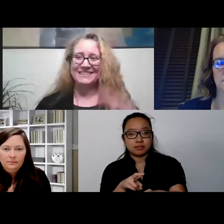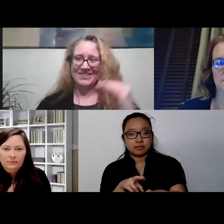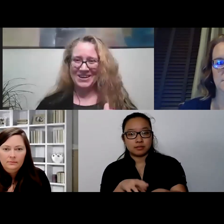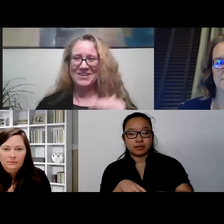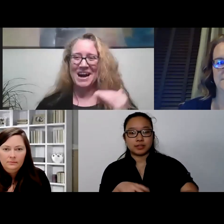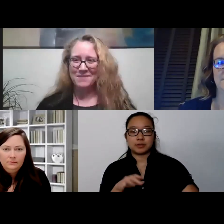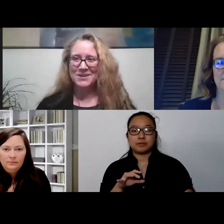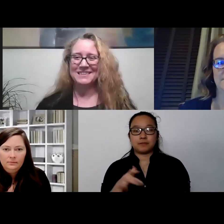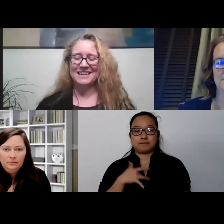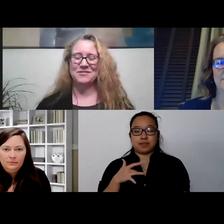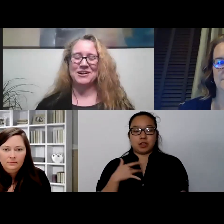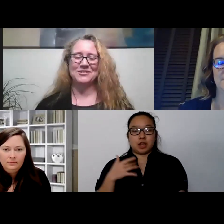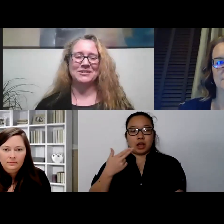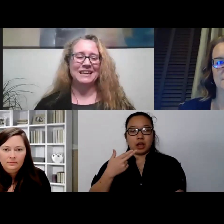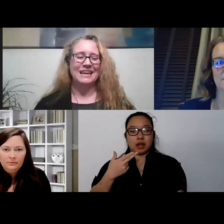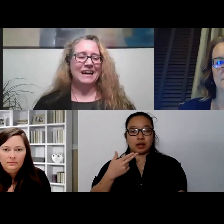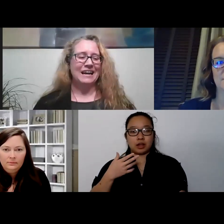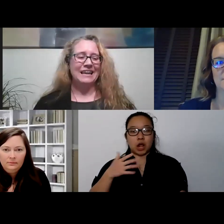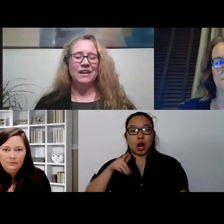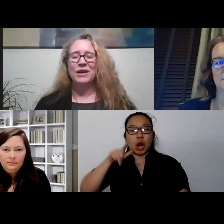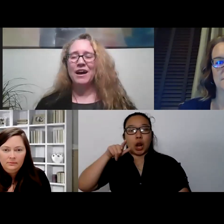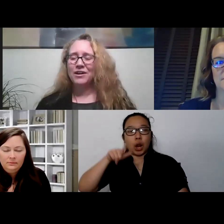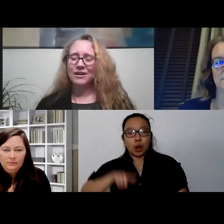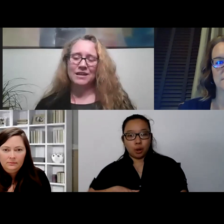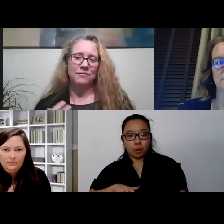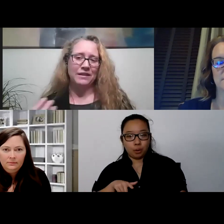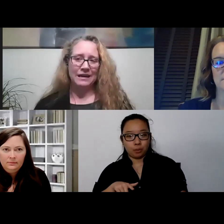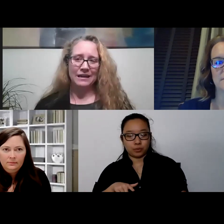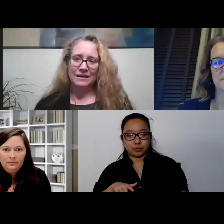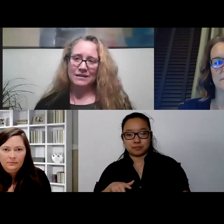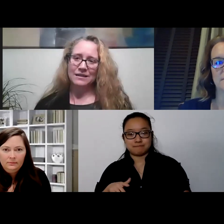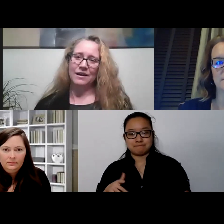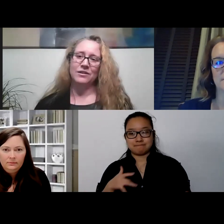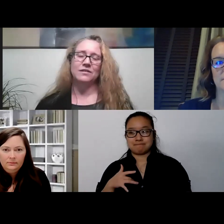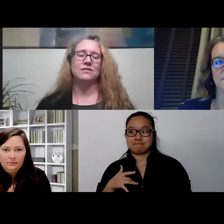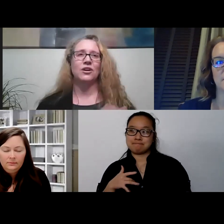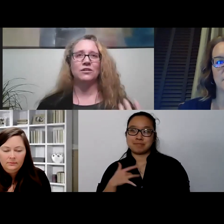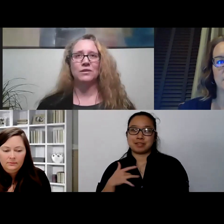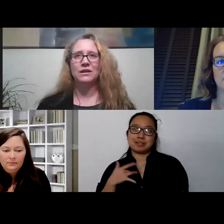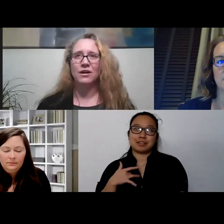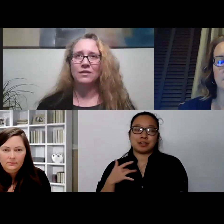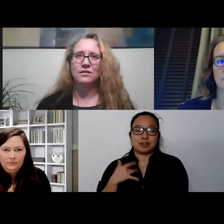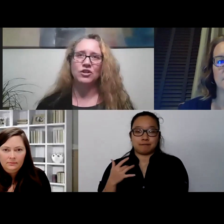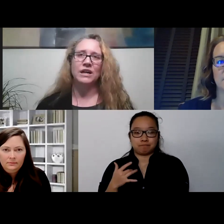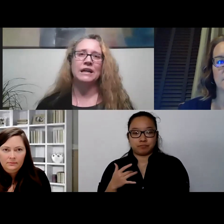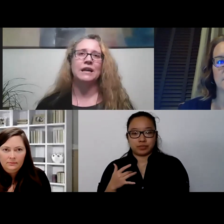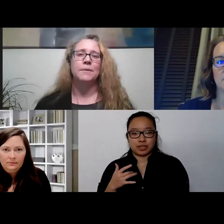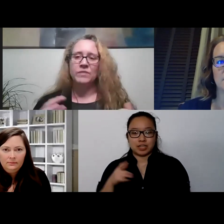so low, hypo state of arousal, again, we have a hard time feeling connected to others. It's hard to really concentrate.